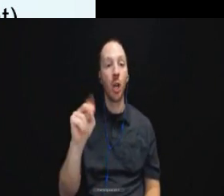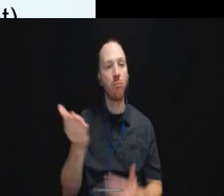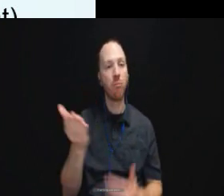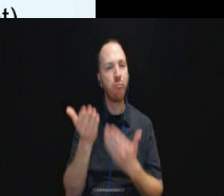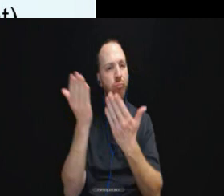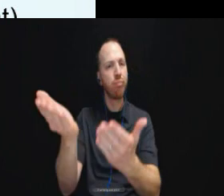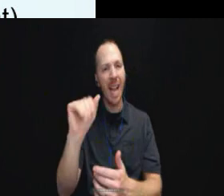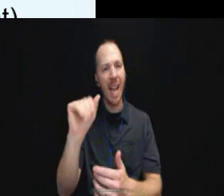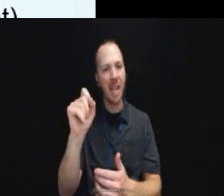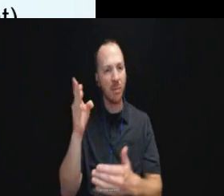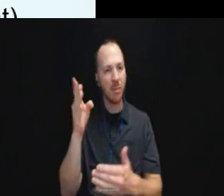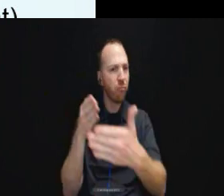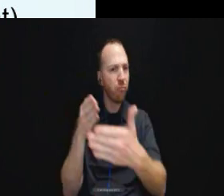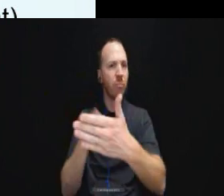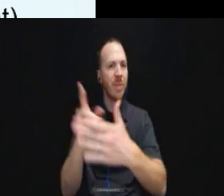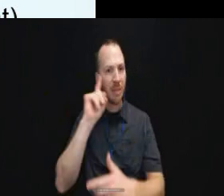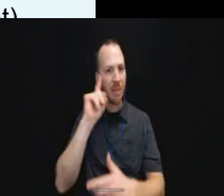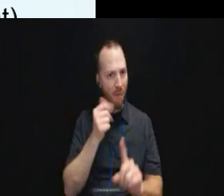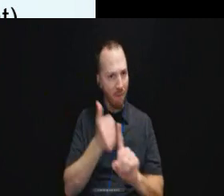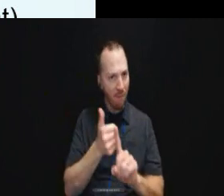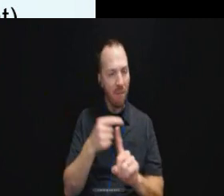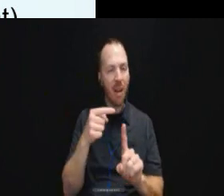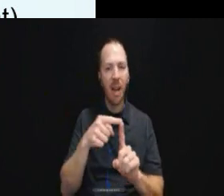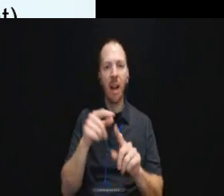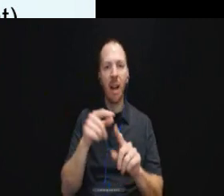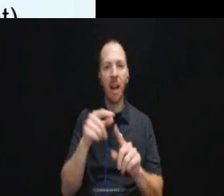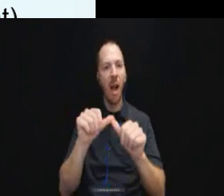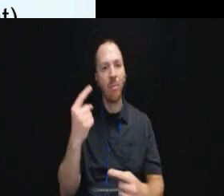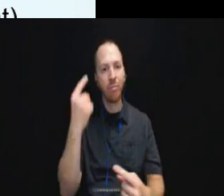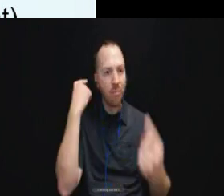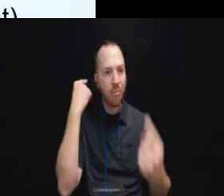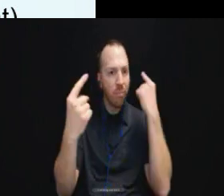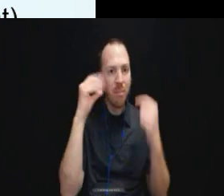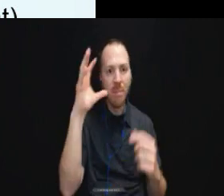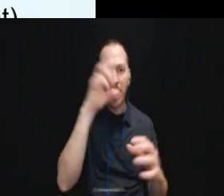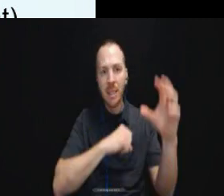And he was constantly missing calls to go take his medicine.